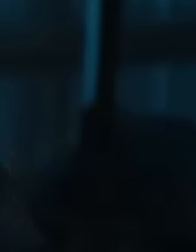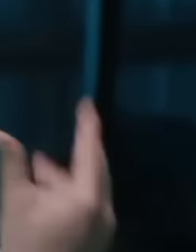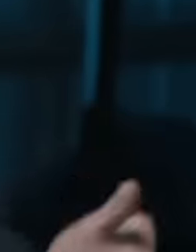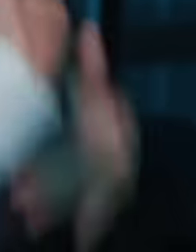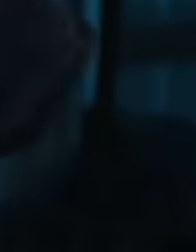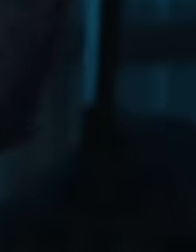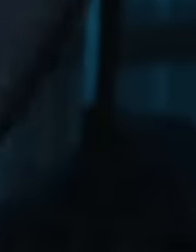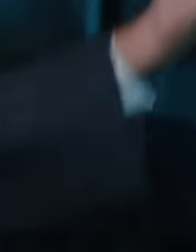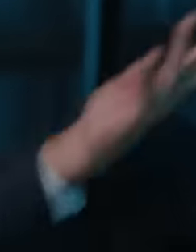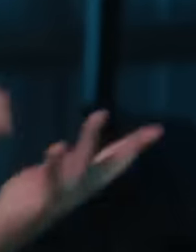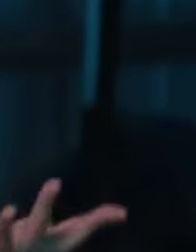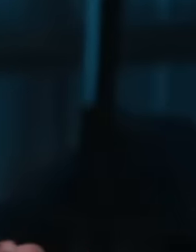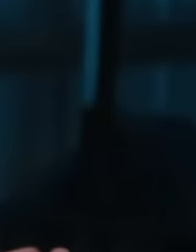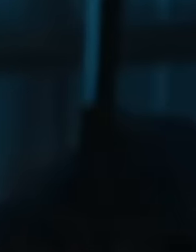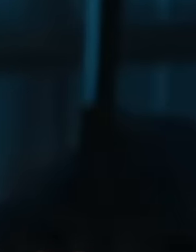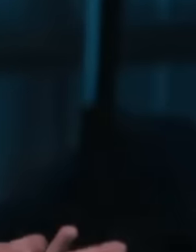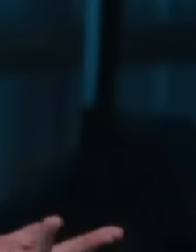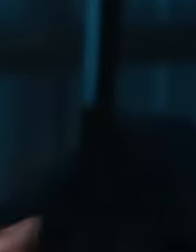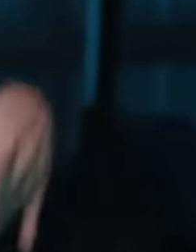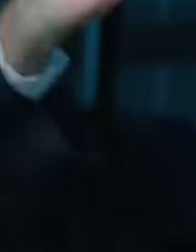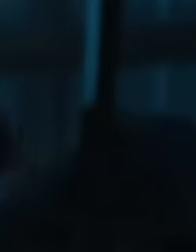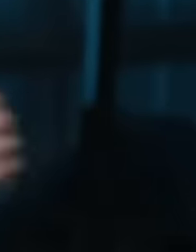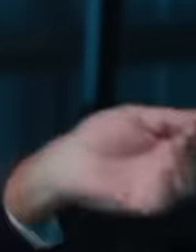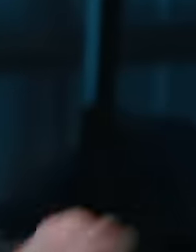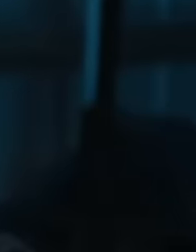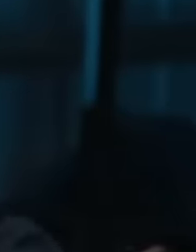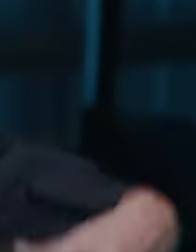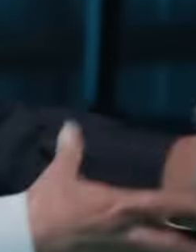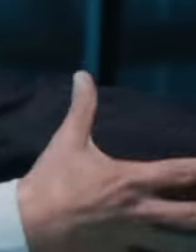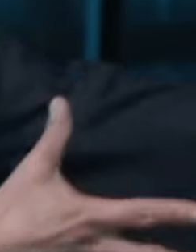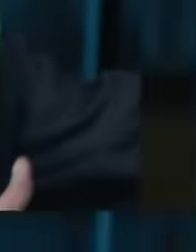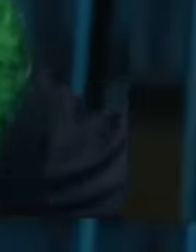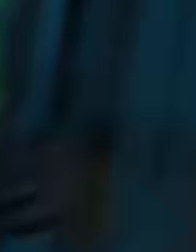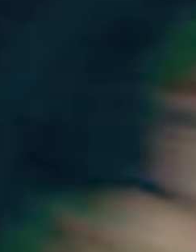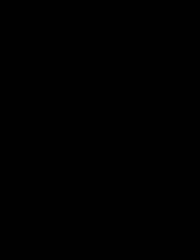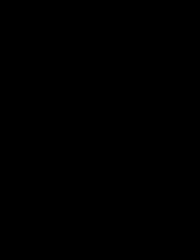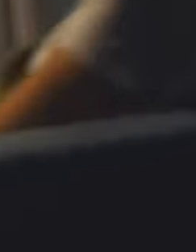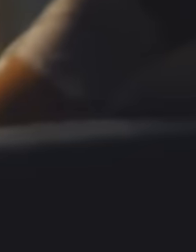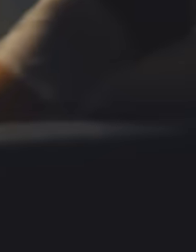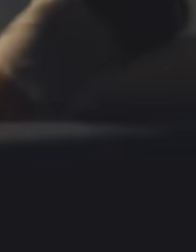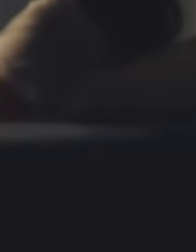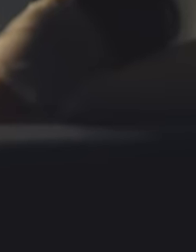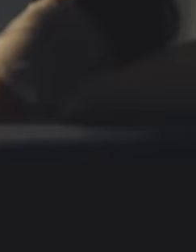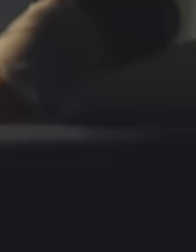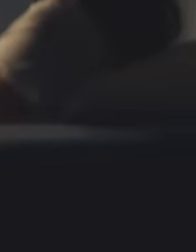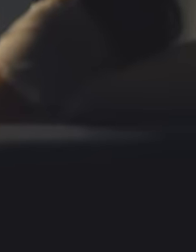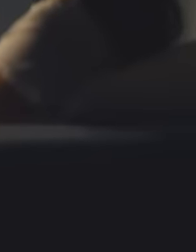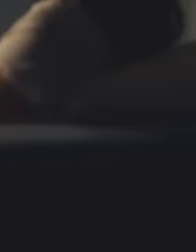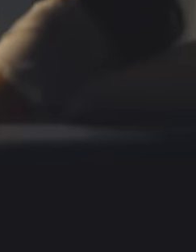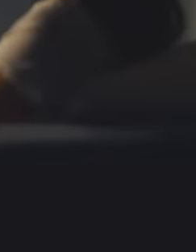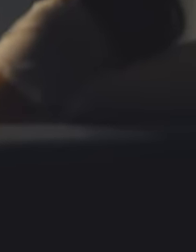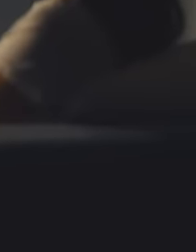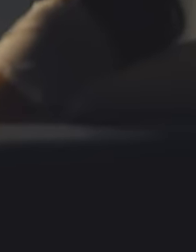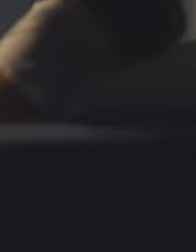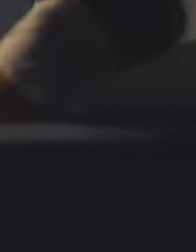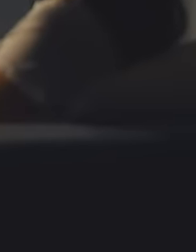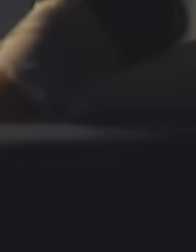President López Obrador has had through the press conferences or better known as the